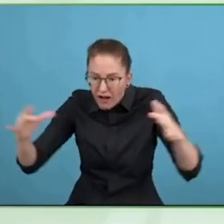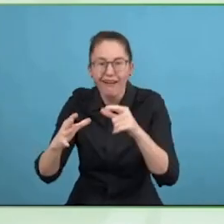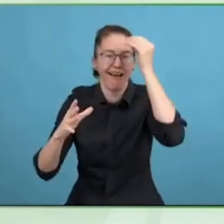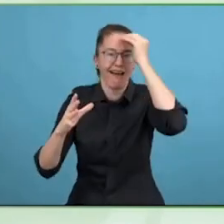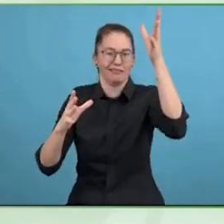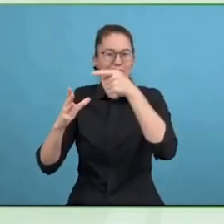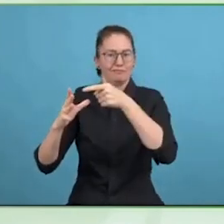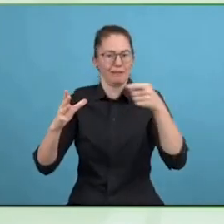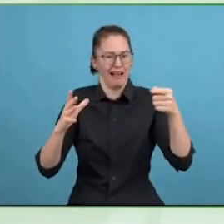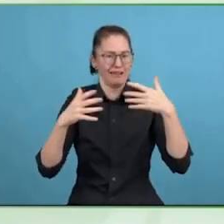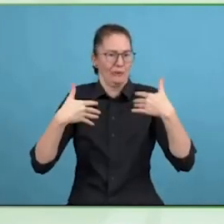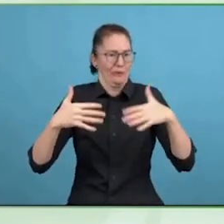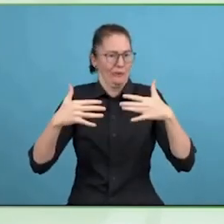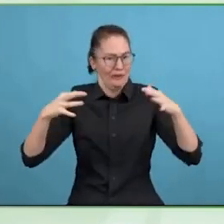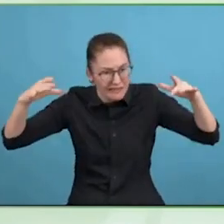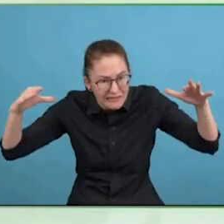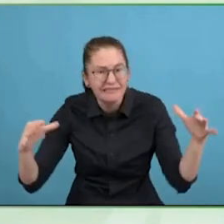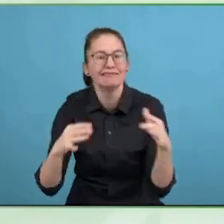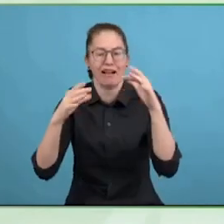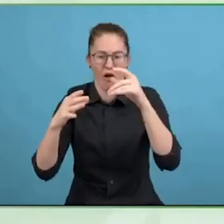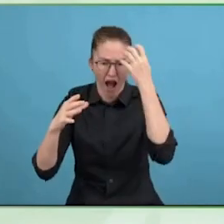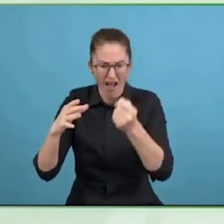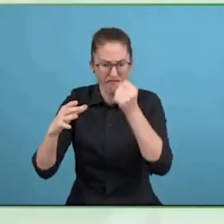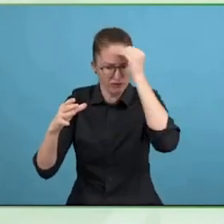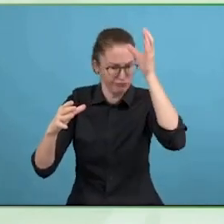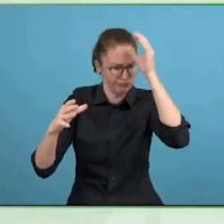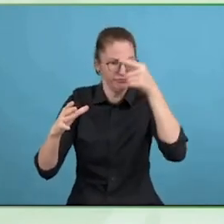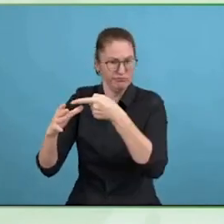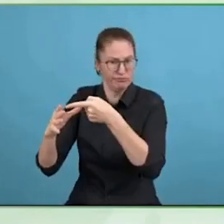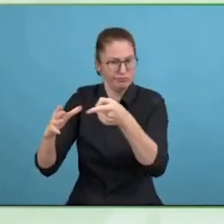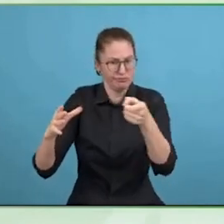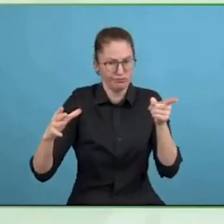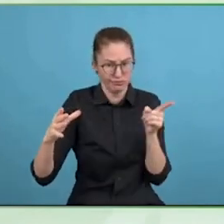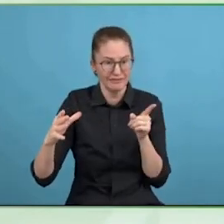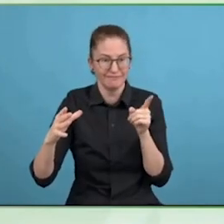standards for the subject matter experts.